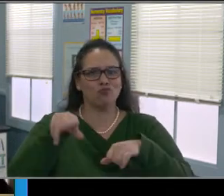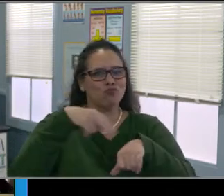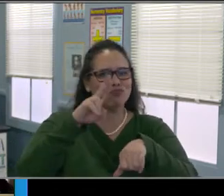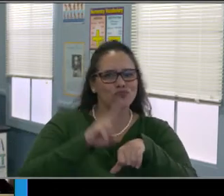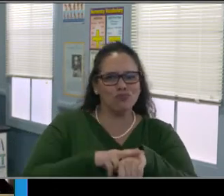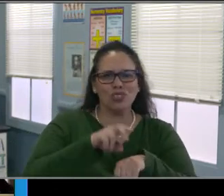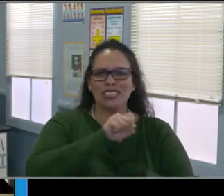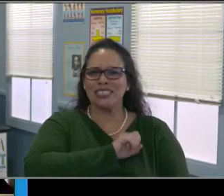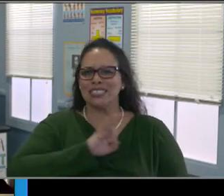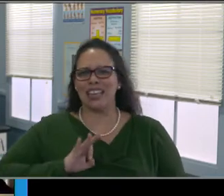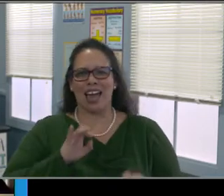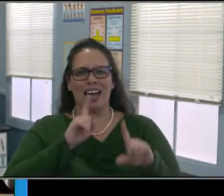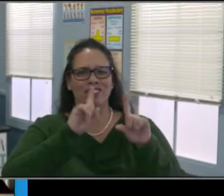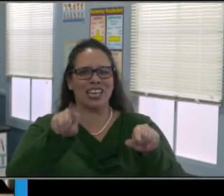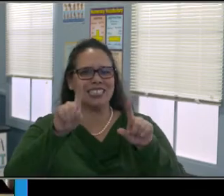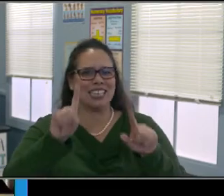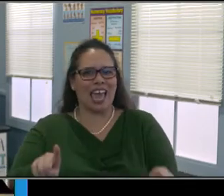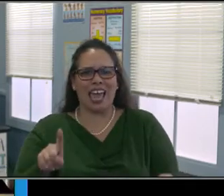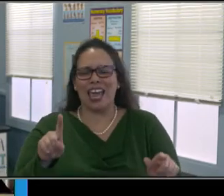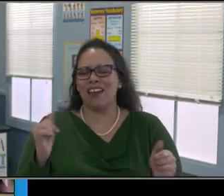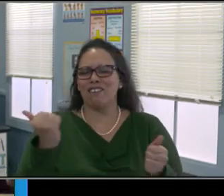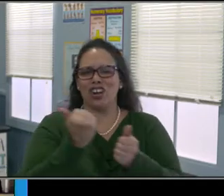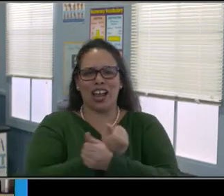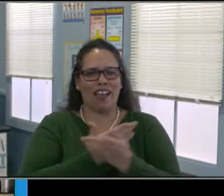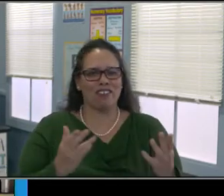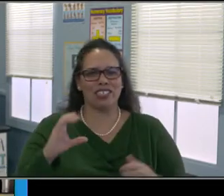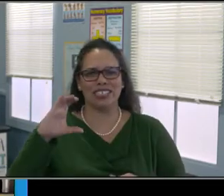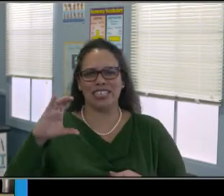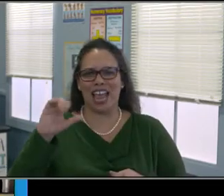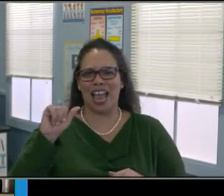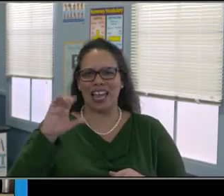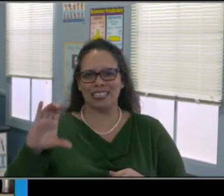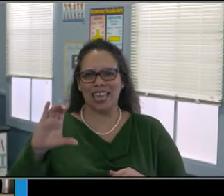And on January 7th from 4:15 to 5:15,